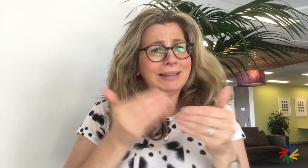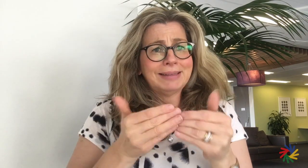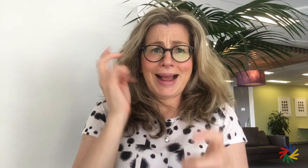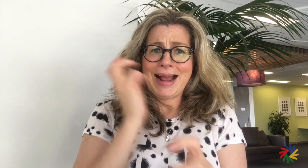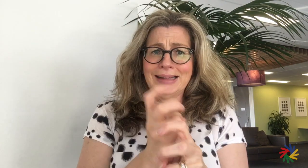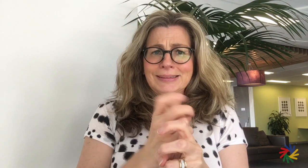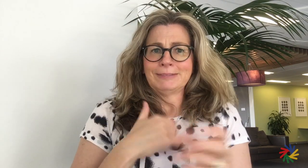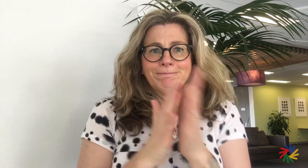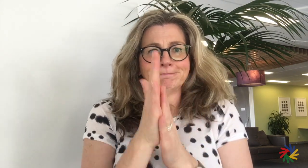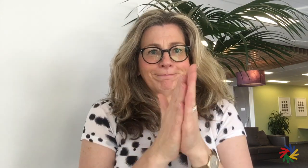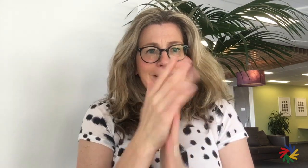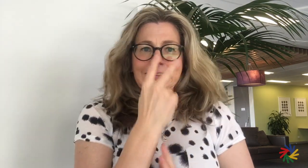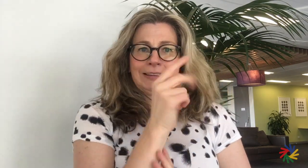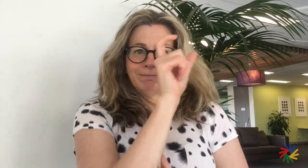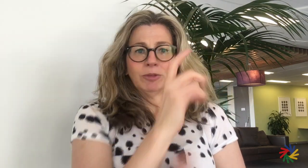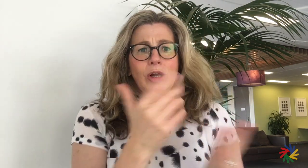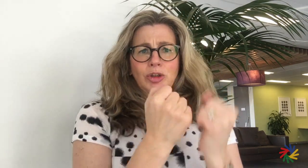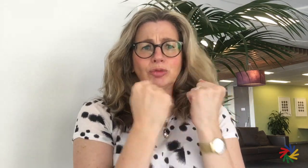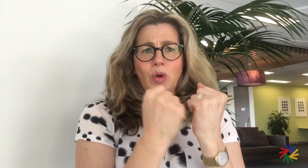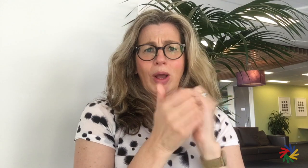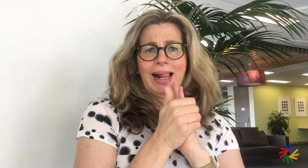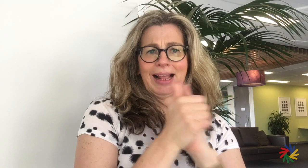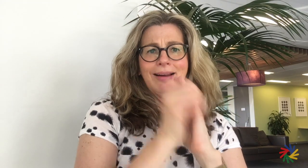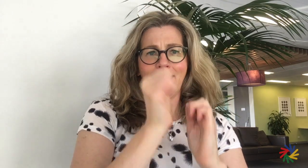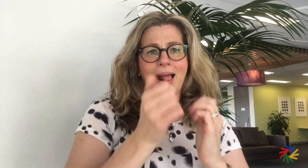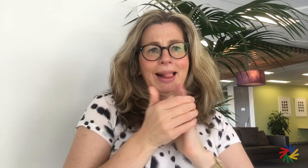I am looking forward to the strong and sustainable leadership from Ms. Shakbazyan